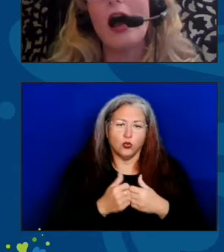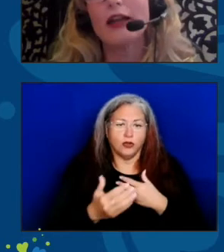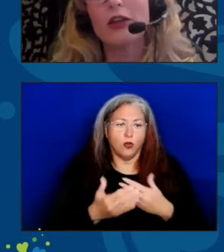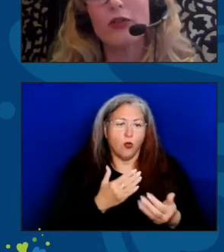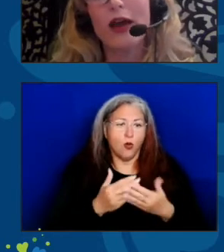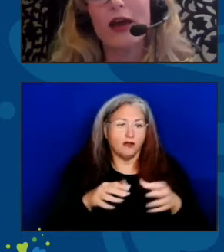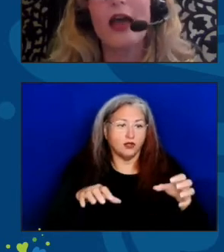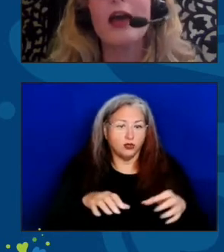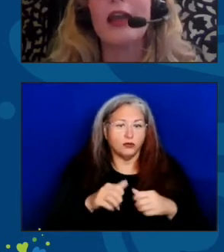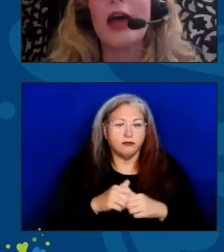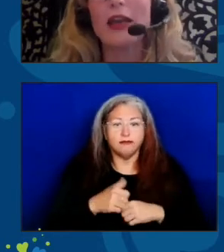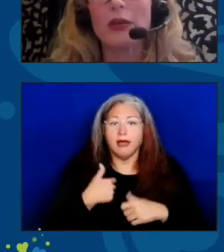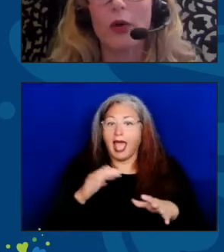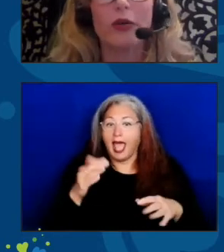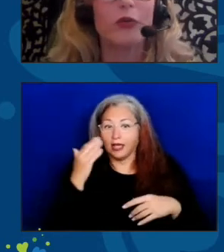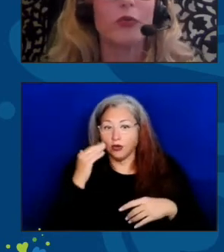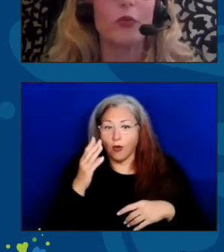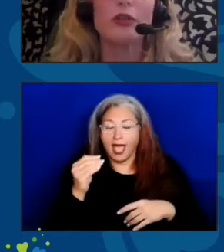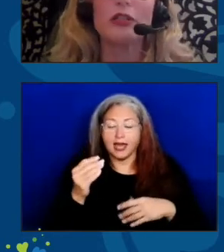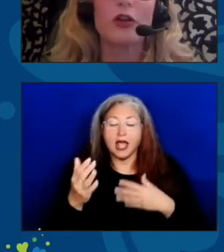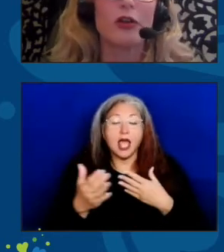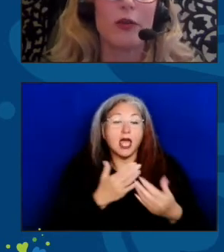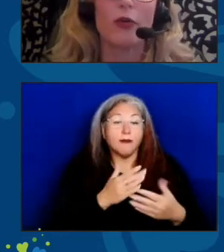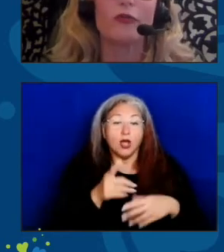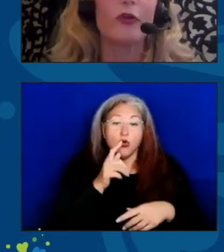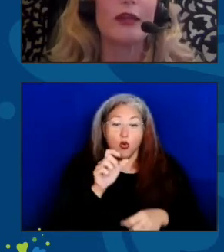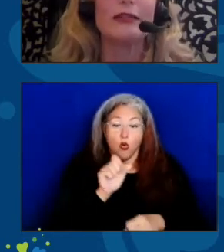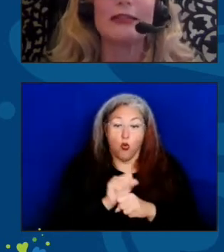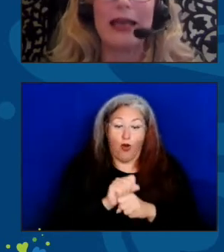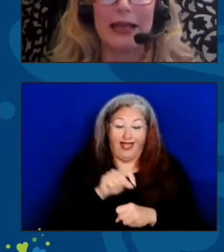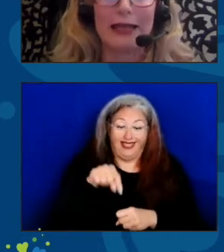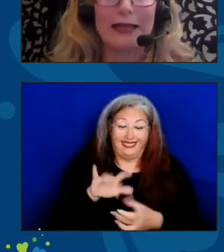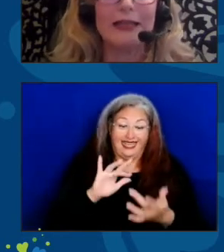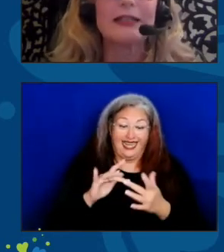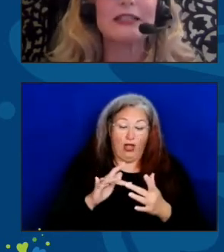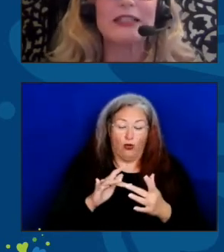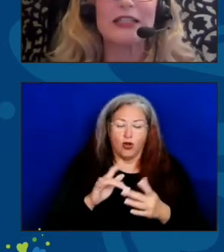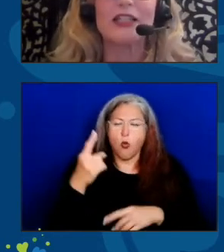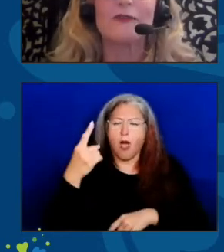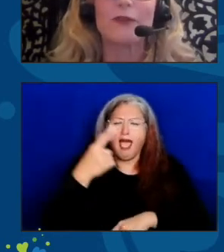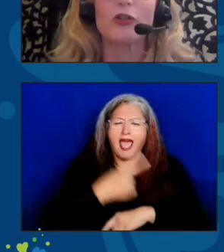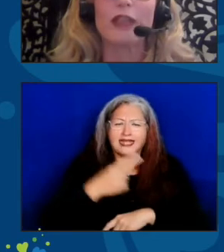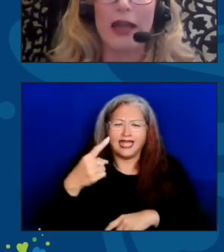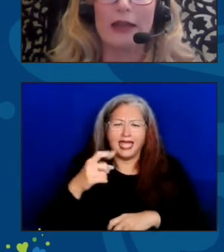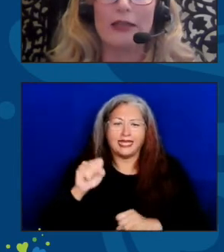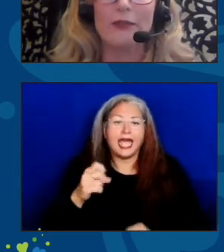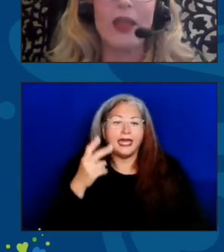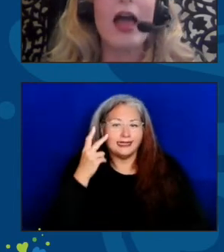I know that, and anyone who's worked in our network for a day sees it firsthand.